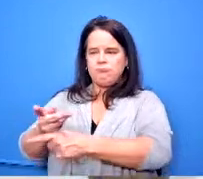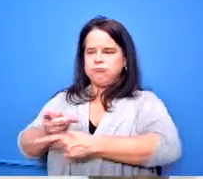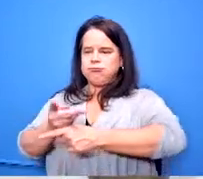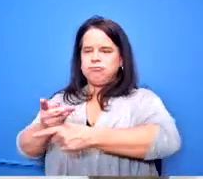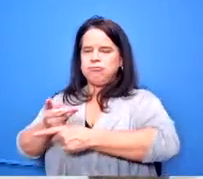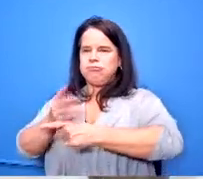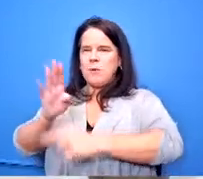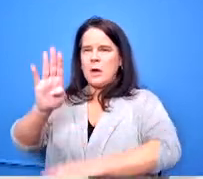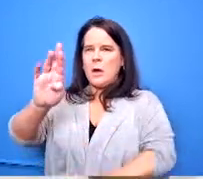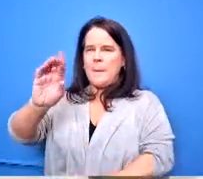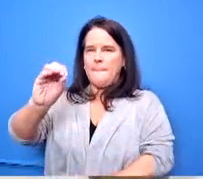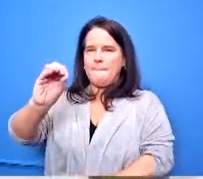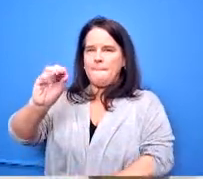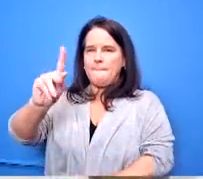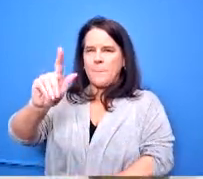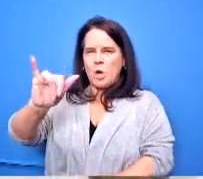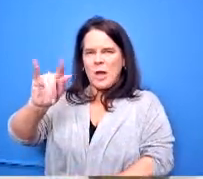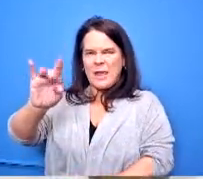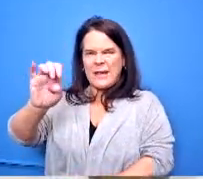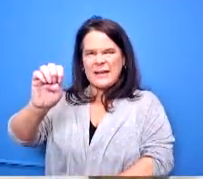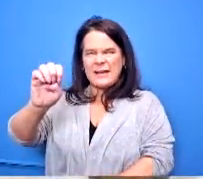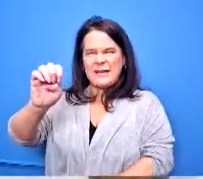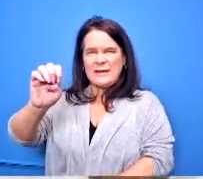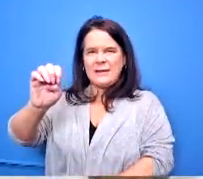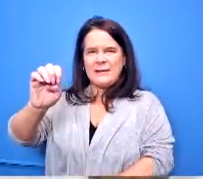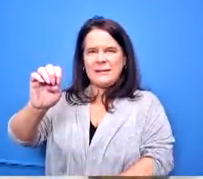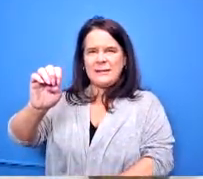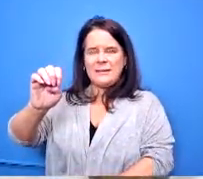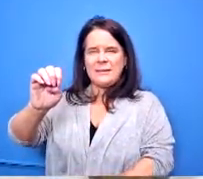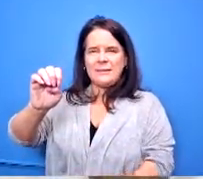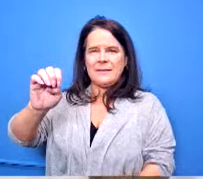like it's a real thing now so you know his that's part of his career is running so